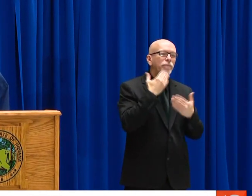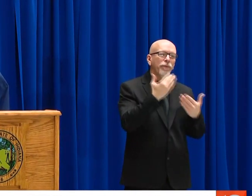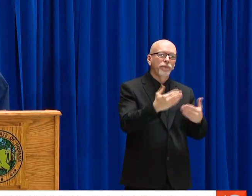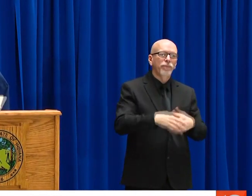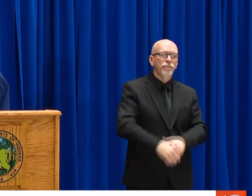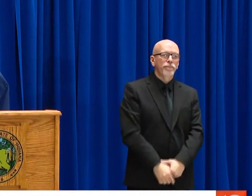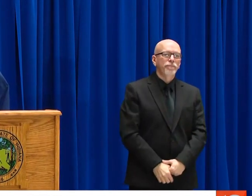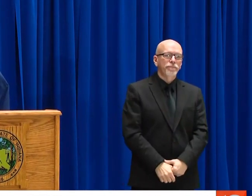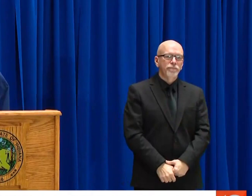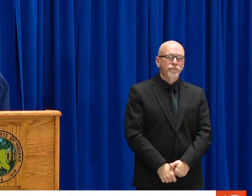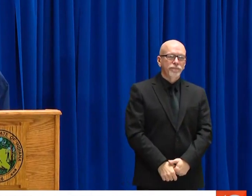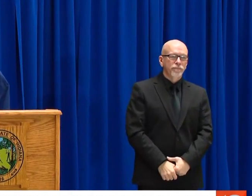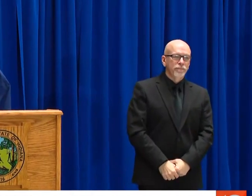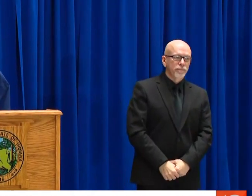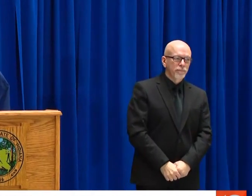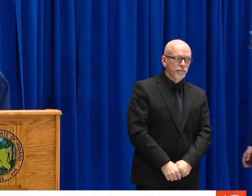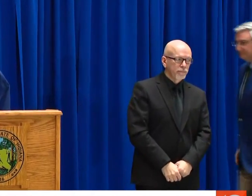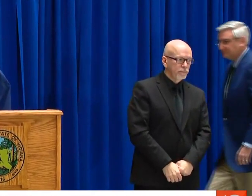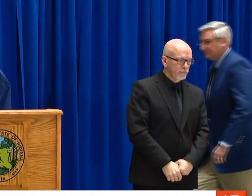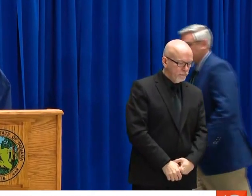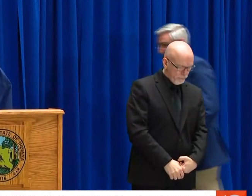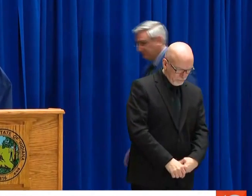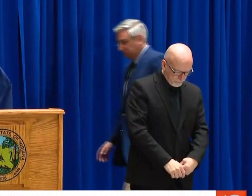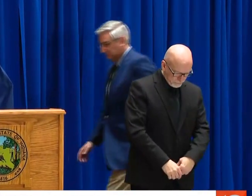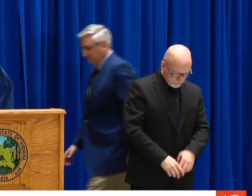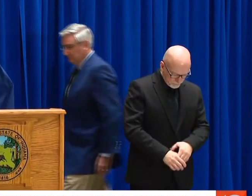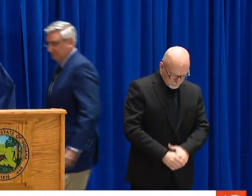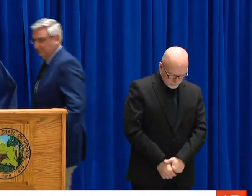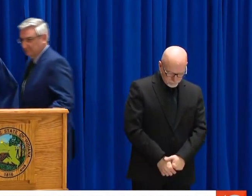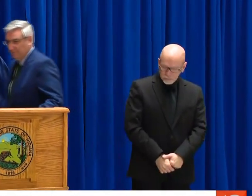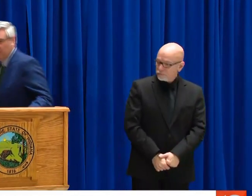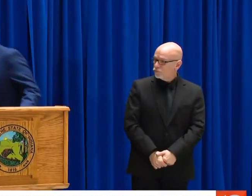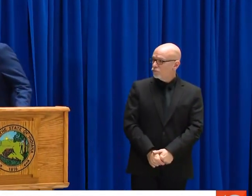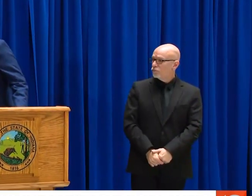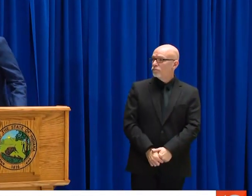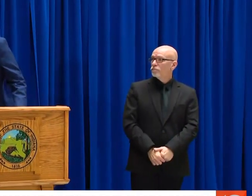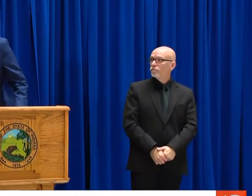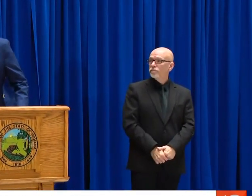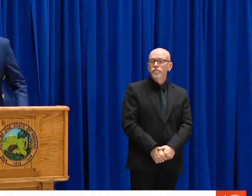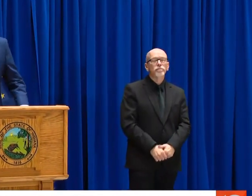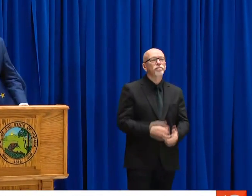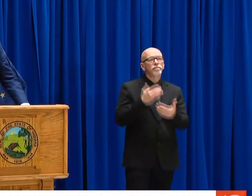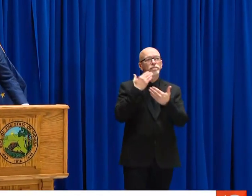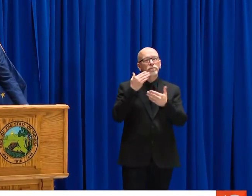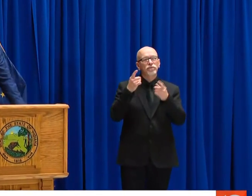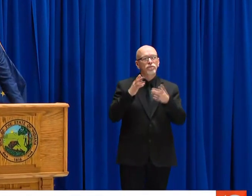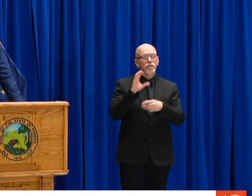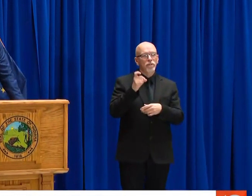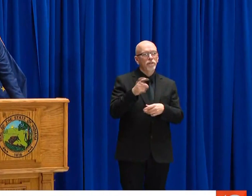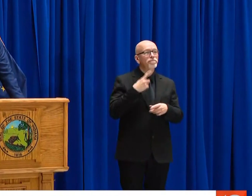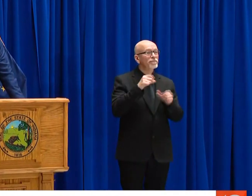TODAY. WE ASK FOR YOUR PATIENCE AS WE ATTEMPT TO ANSWER ALL CALLS COMING INTO THE CENTER.